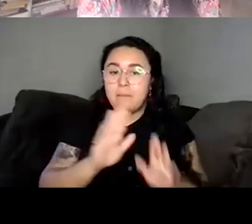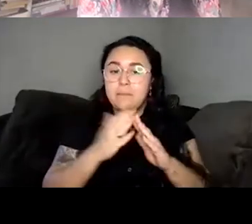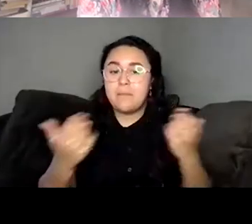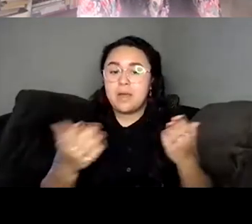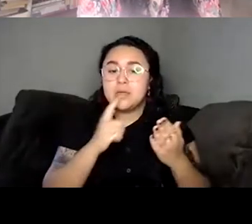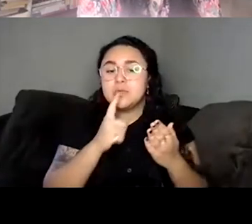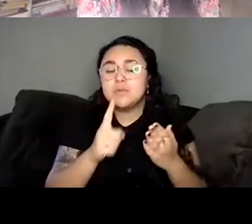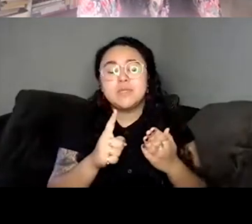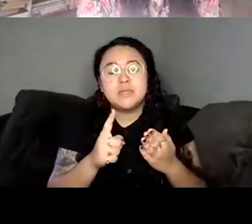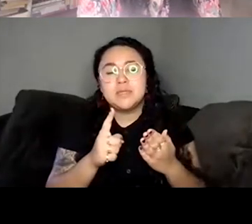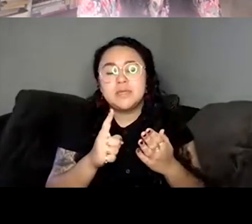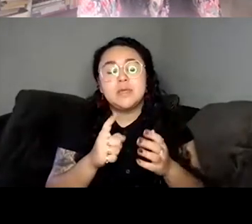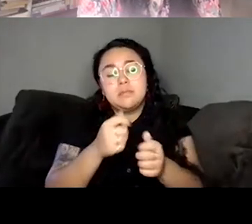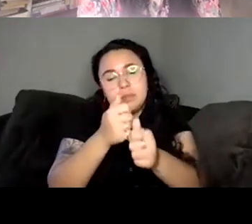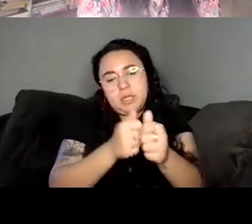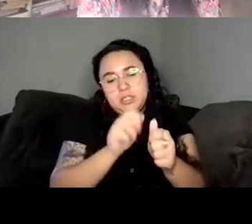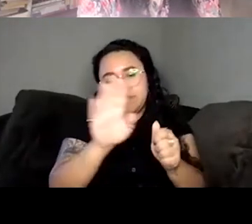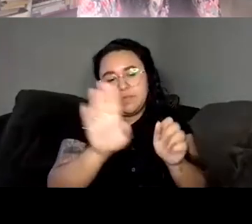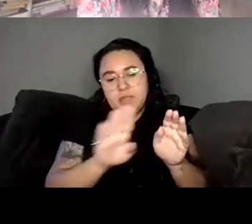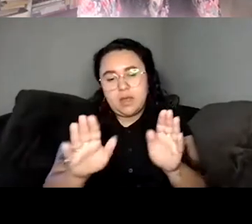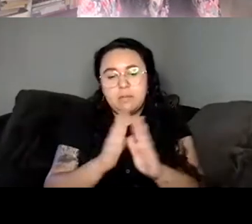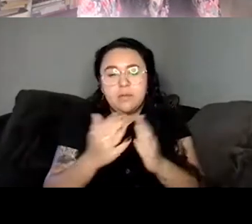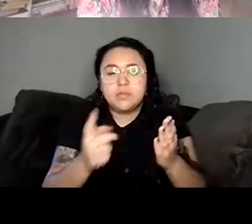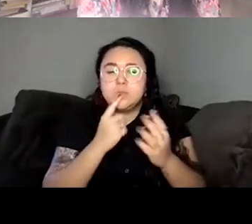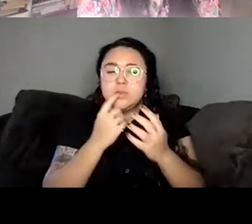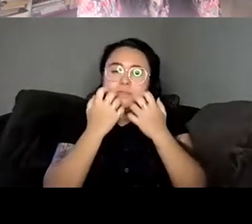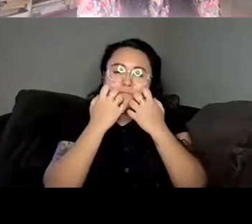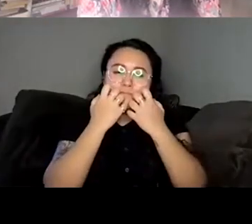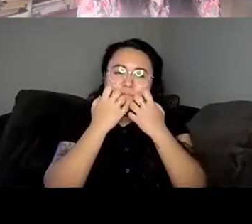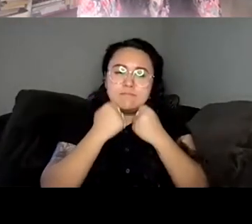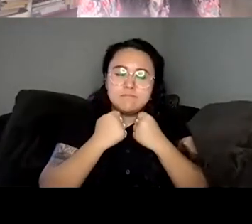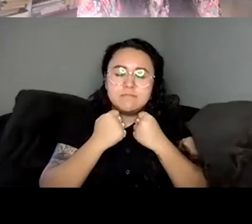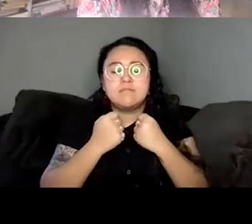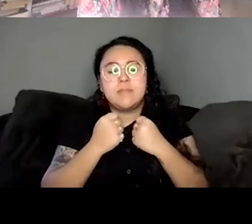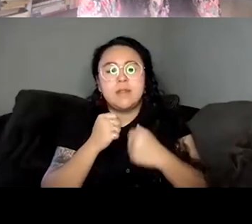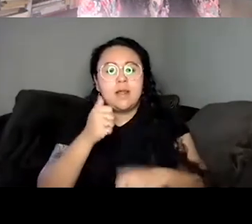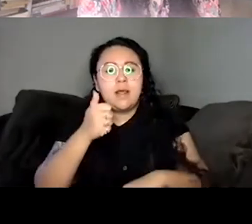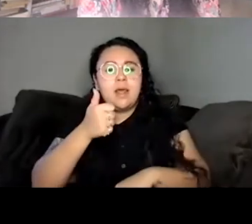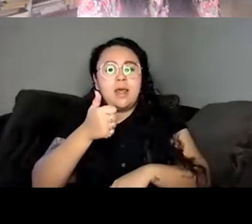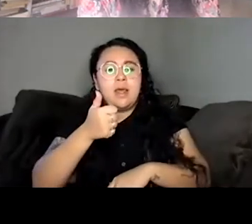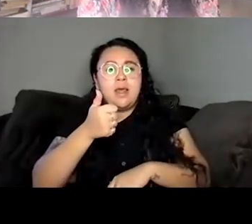of their books truly has been, you know, so formative to me while I was writing this book,